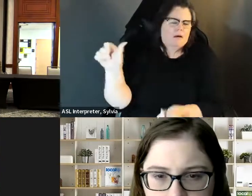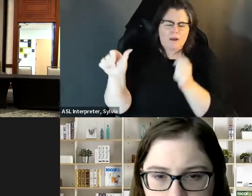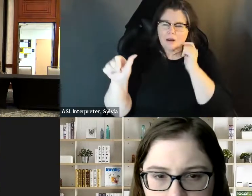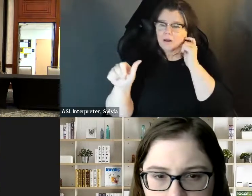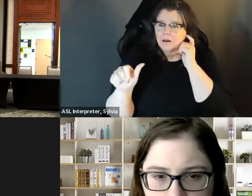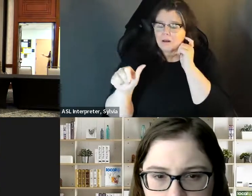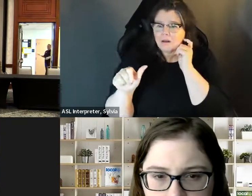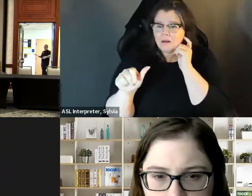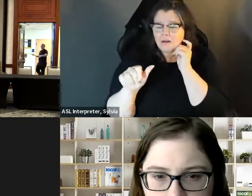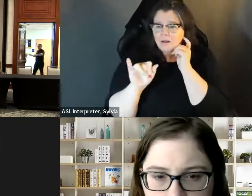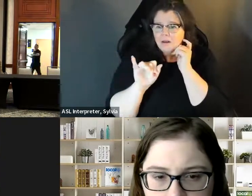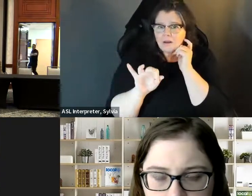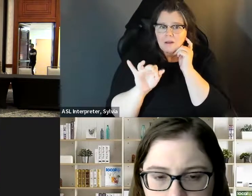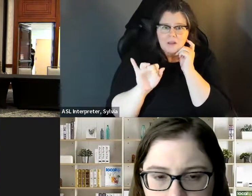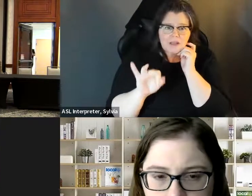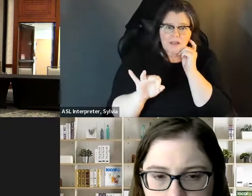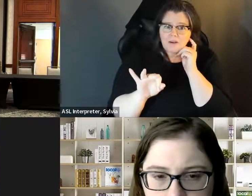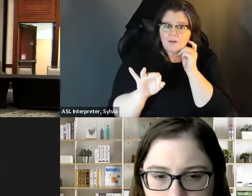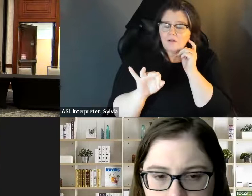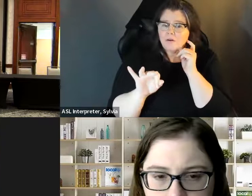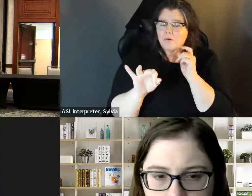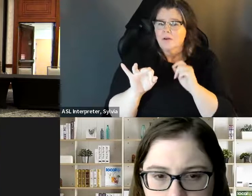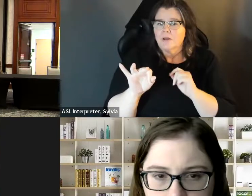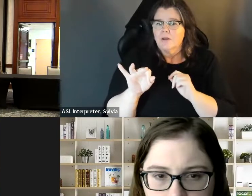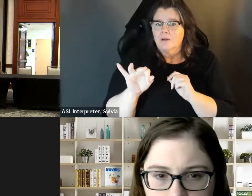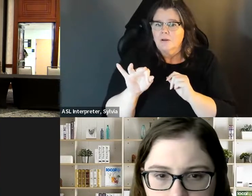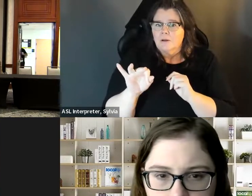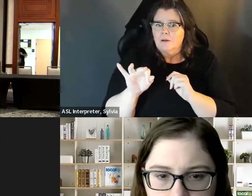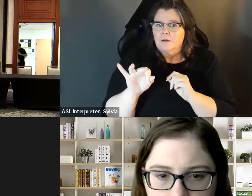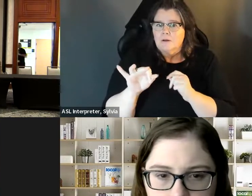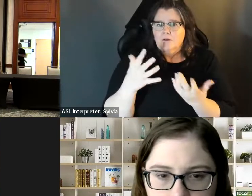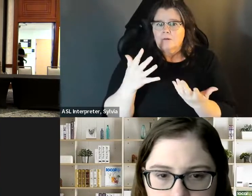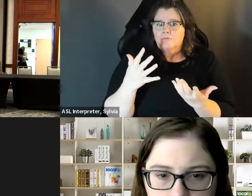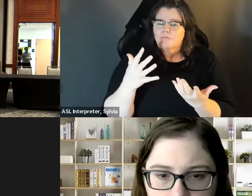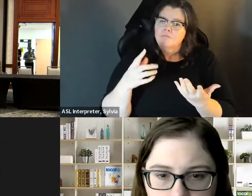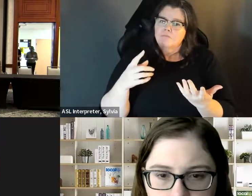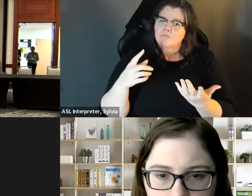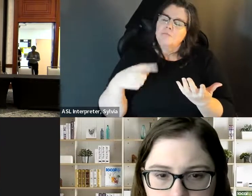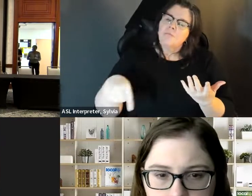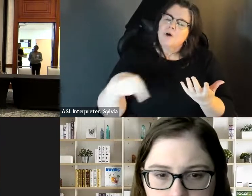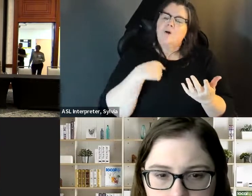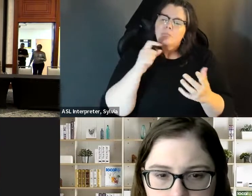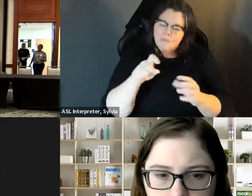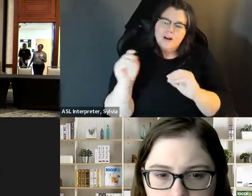You. Know why not, you know. Look at the platform and what they what they stand for, and and how they advocate for the different issues, and make that choice from there. the different issues and make that choice from there, you You know, either go through the part through the party politics if it's a partisan race, or even nonpartisan race.